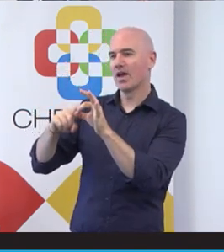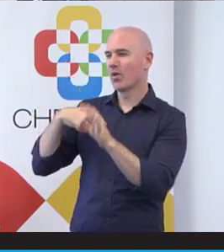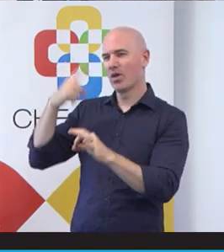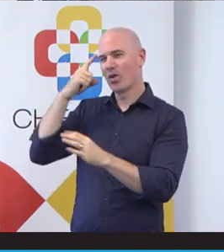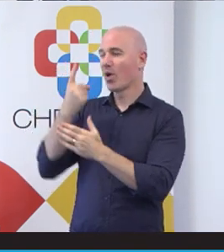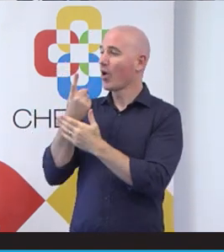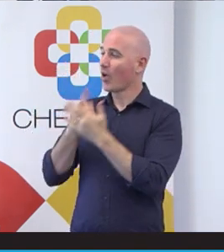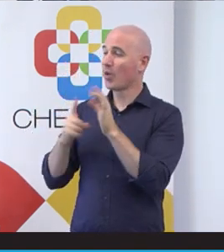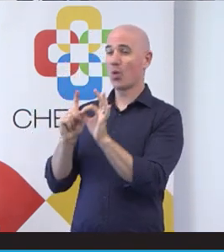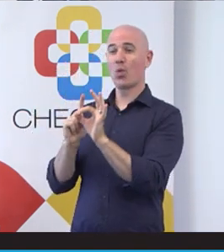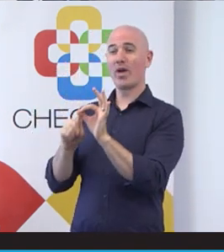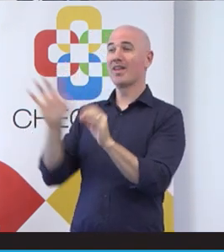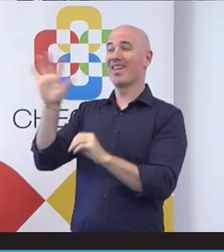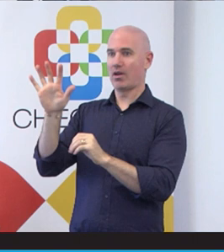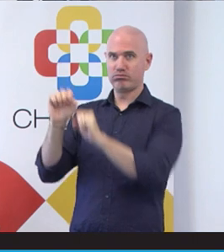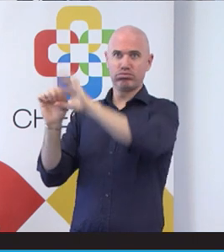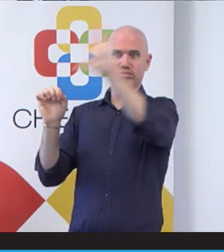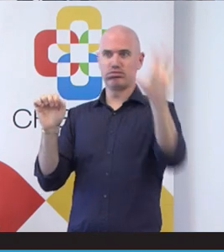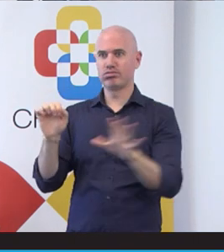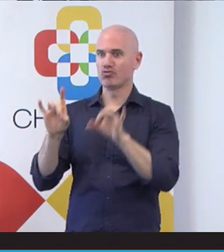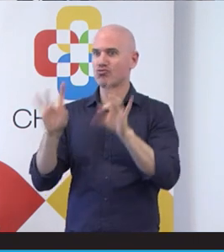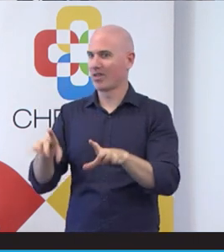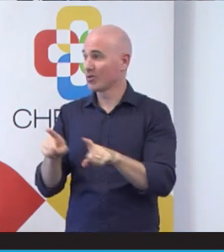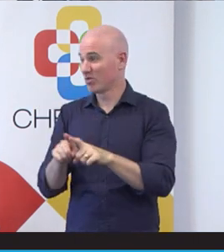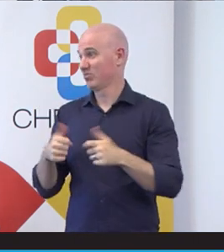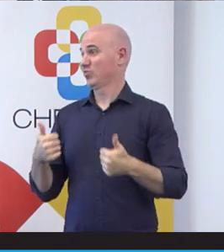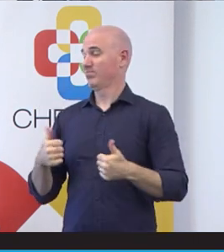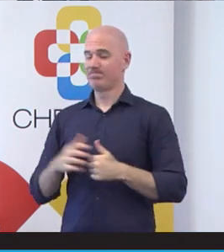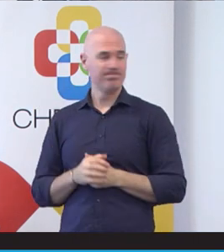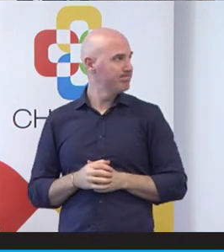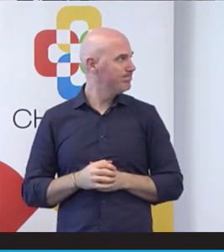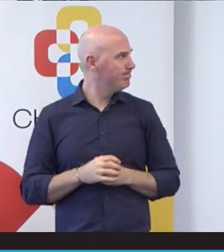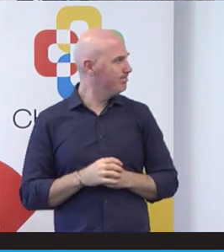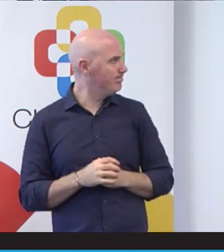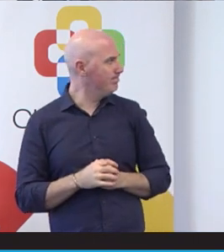Feedback for us.